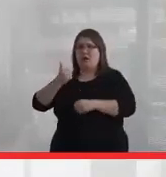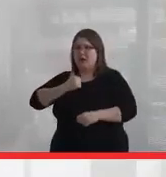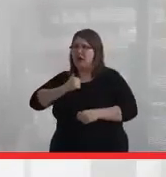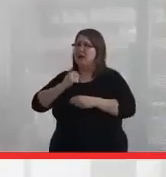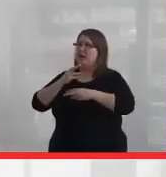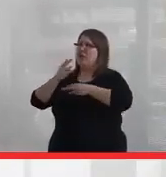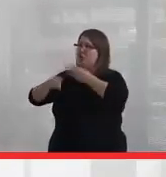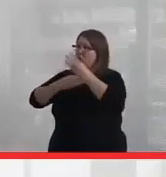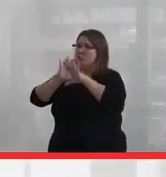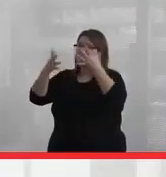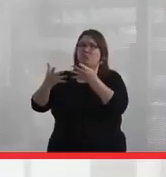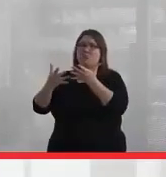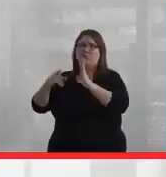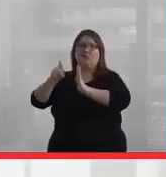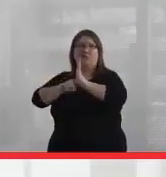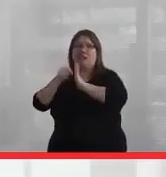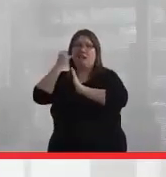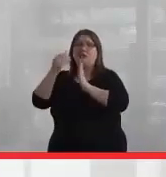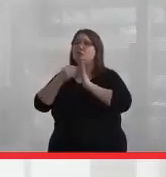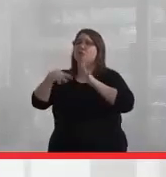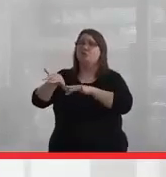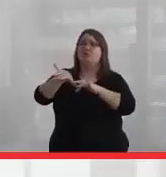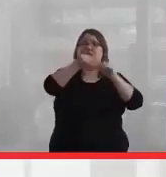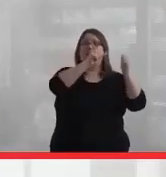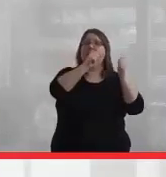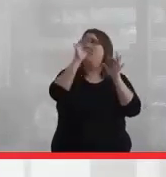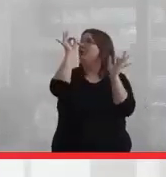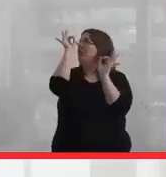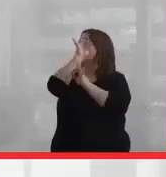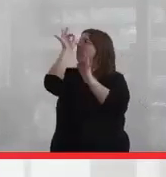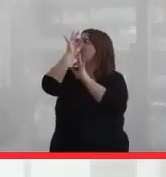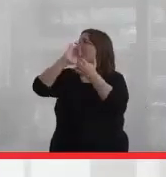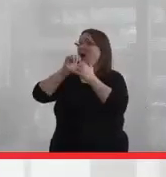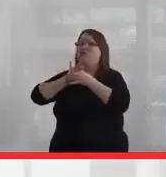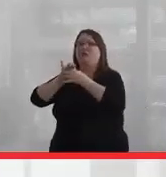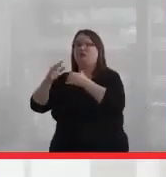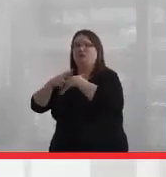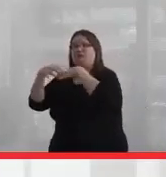a disservice if students leave here without knowledge of their relationships with Indigenous people,